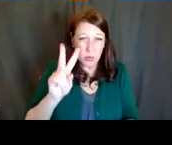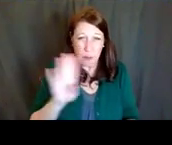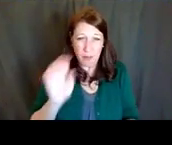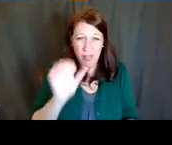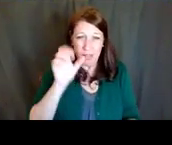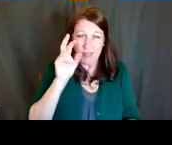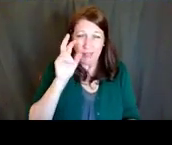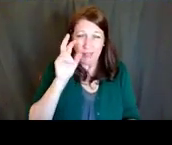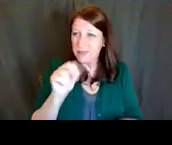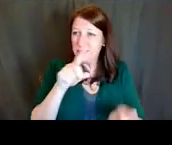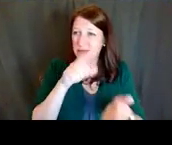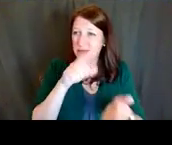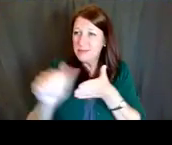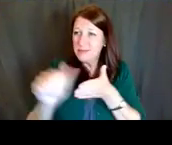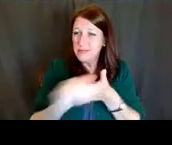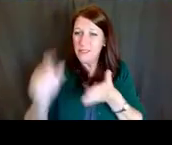and Career Development opportunities.